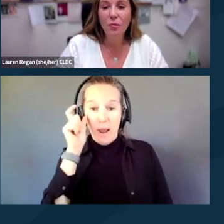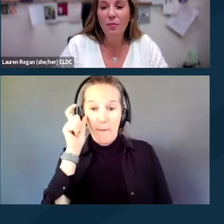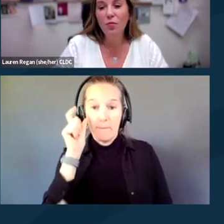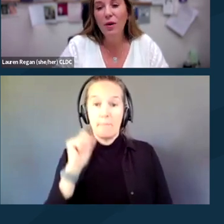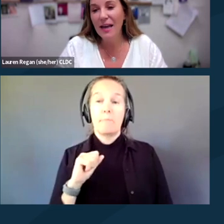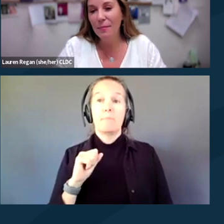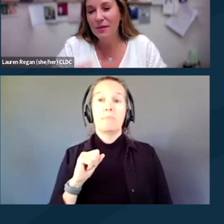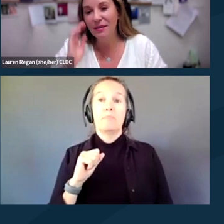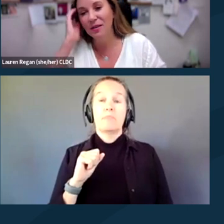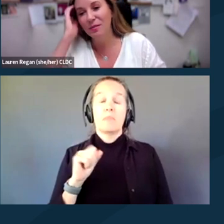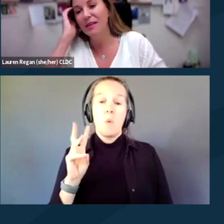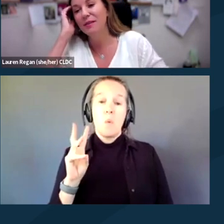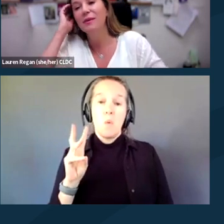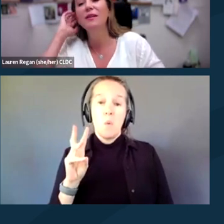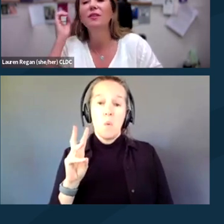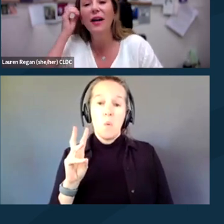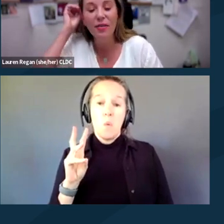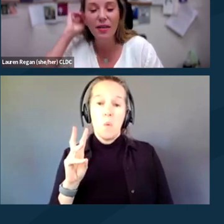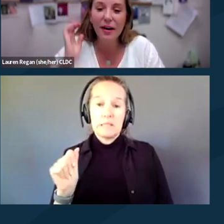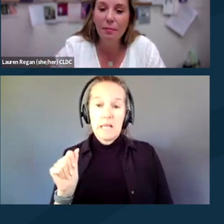WhatsApp is a little bit in the middle ground there,